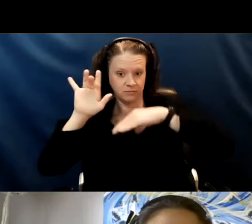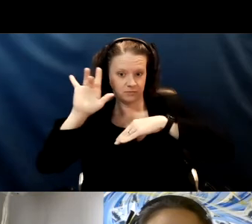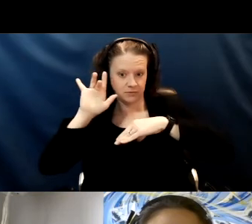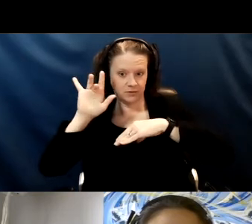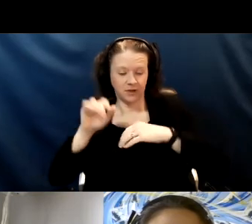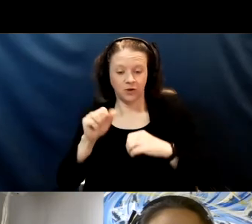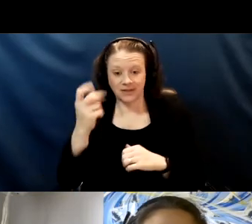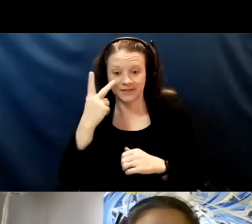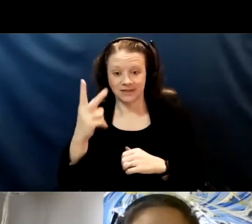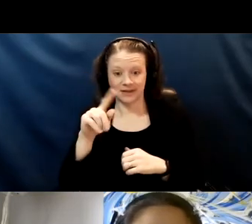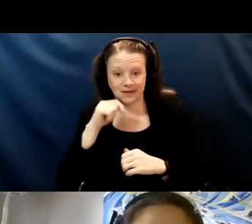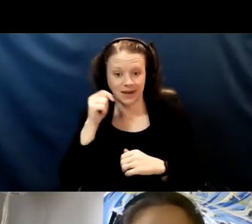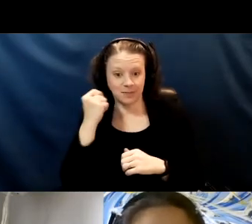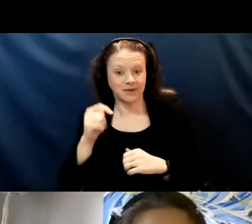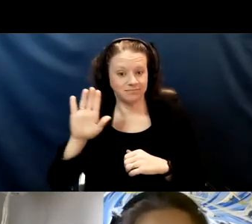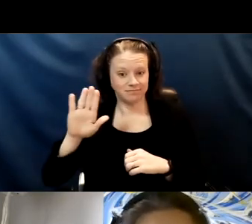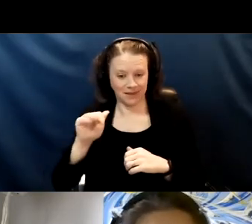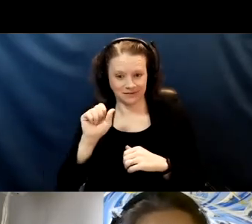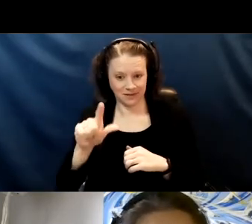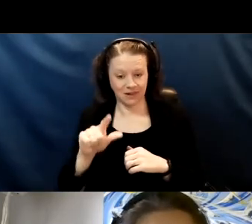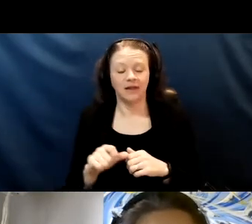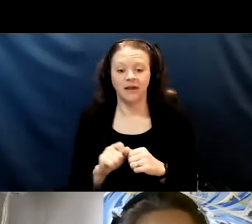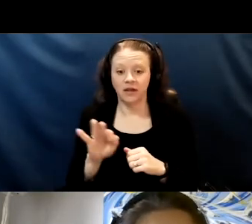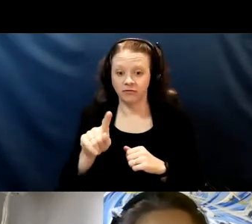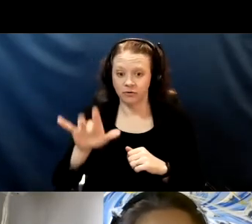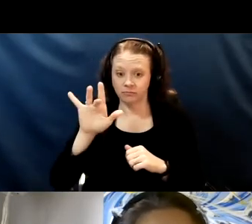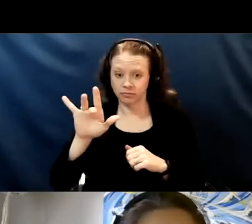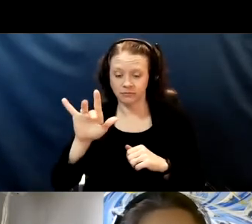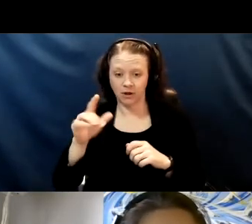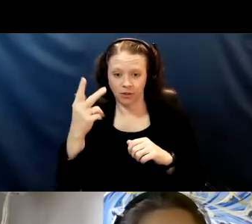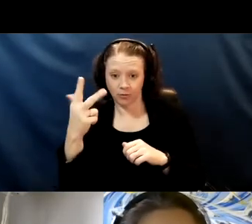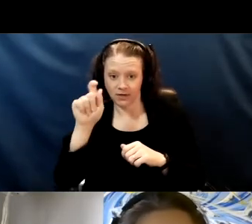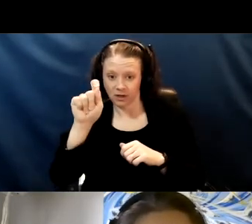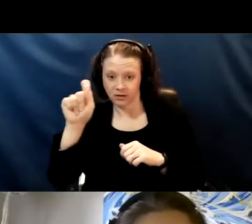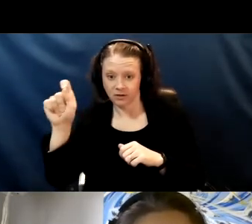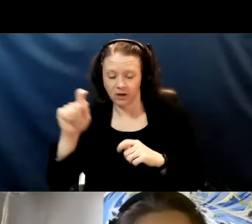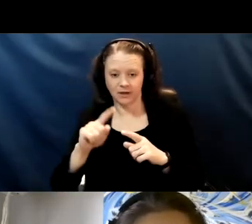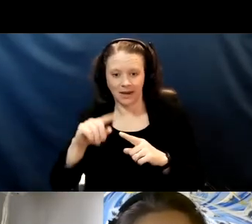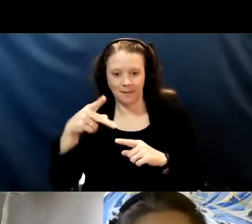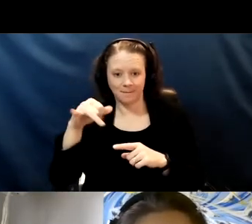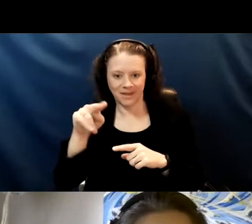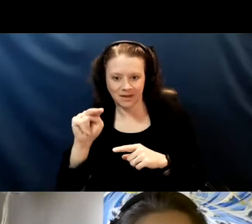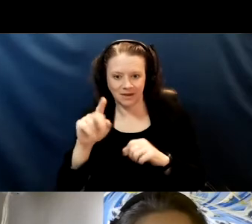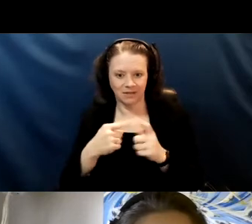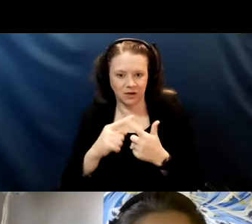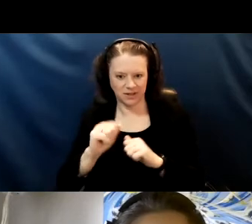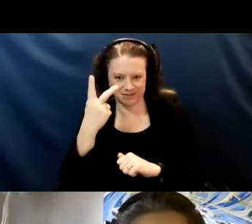and if you Pin her video by clicking on the three dots she'll always be visible to you.